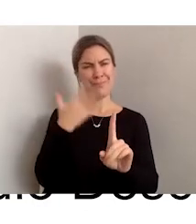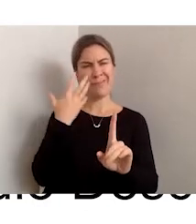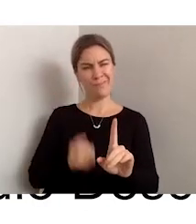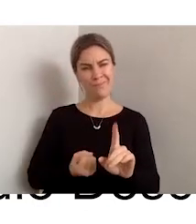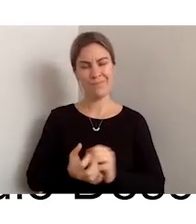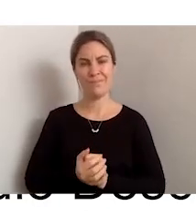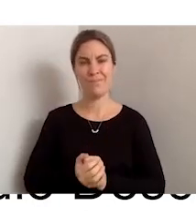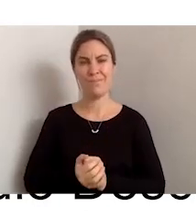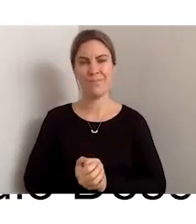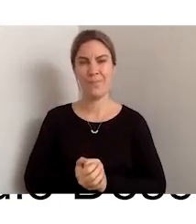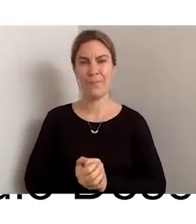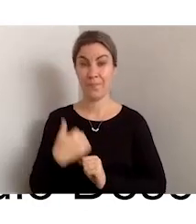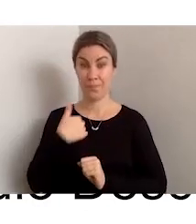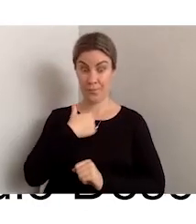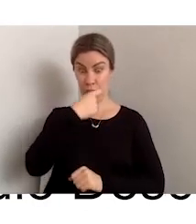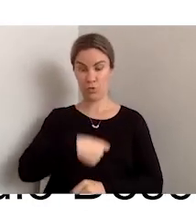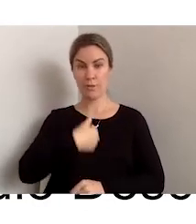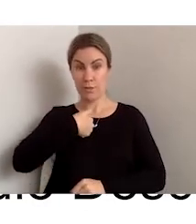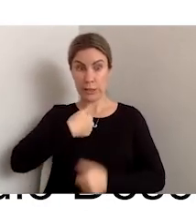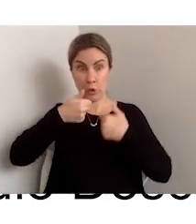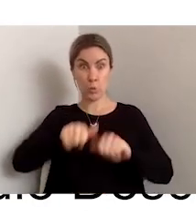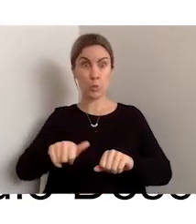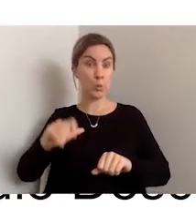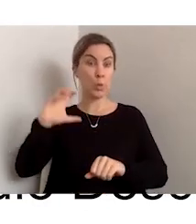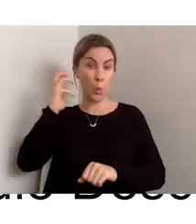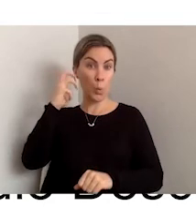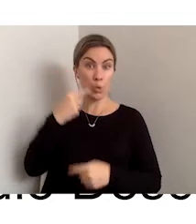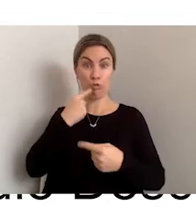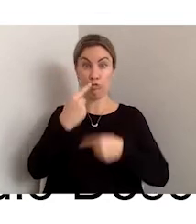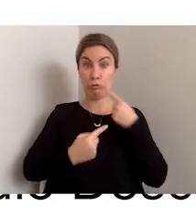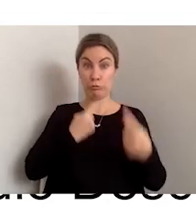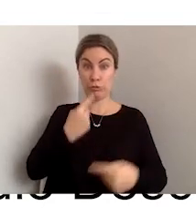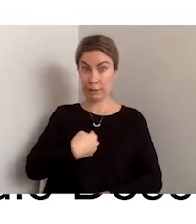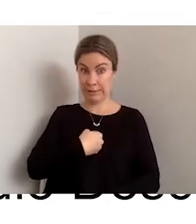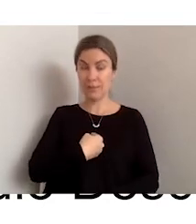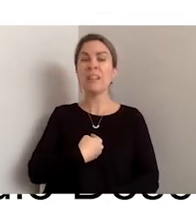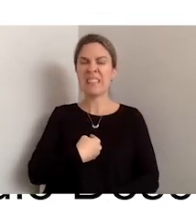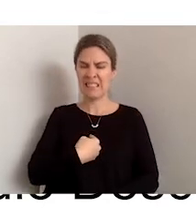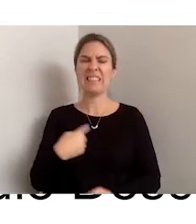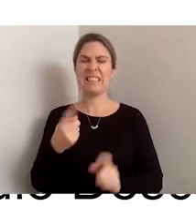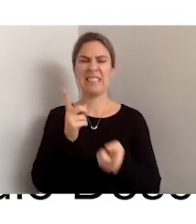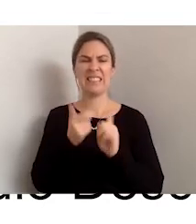person who uses audio description myself - I have seen that kind of